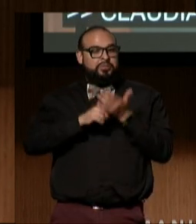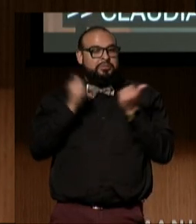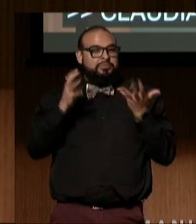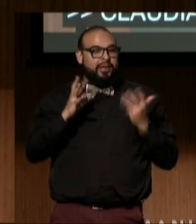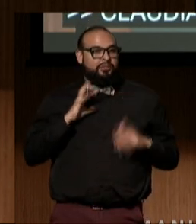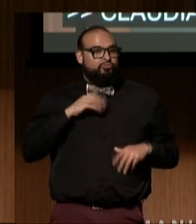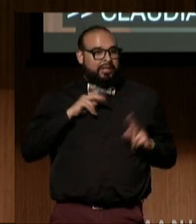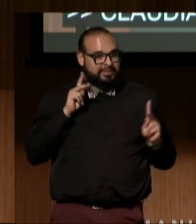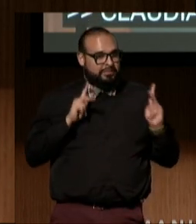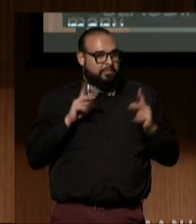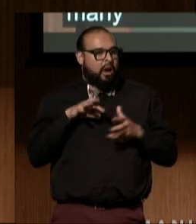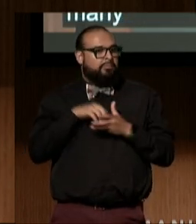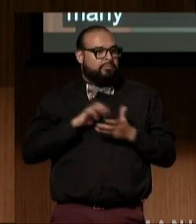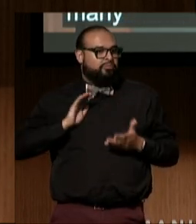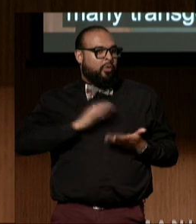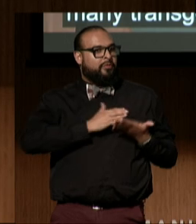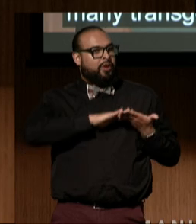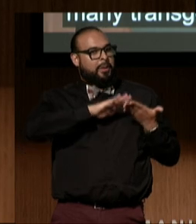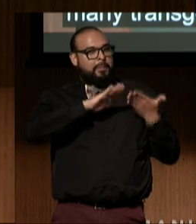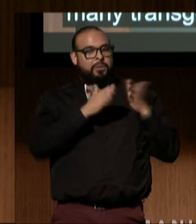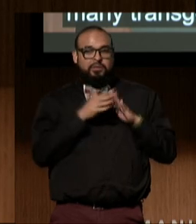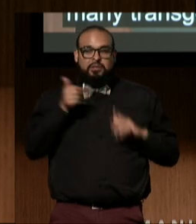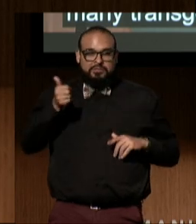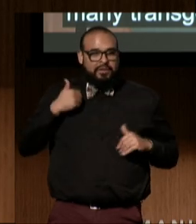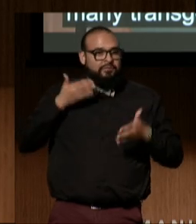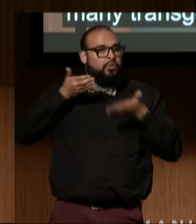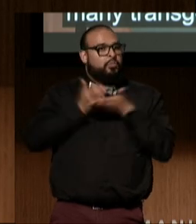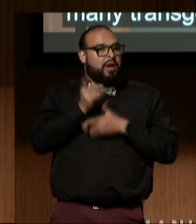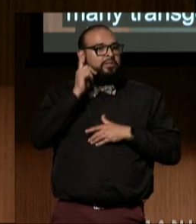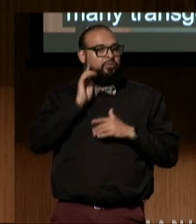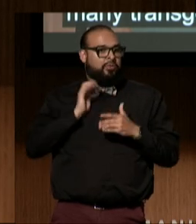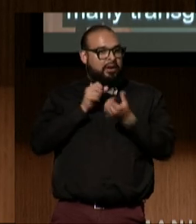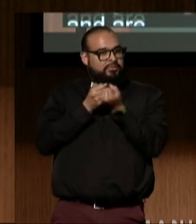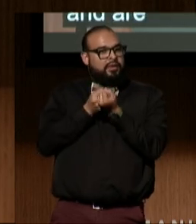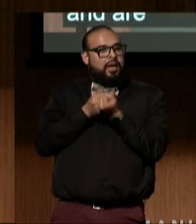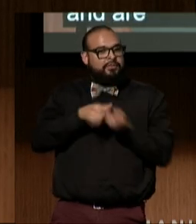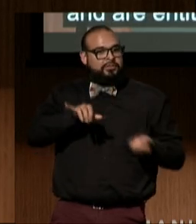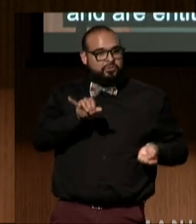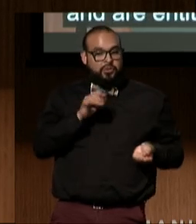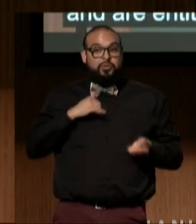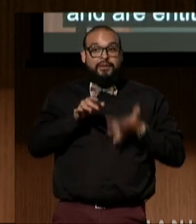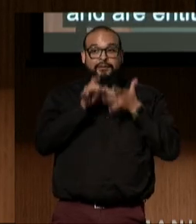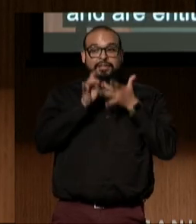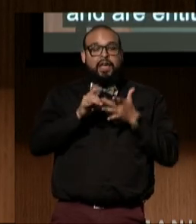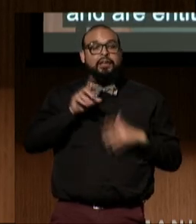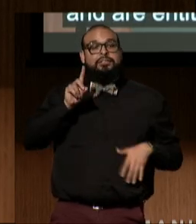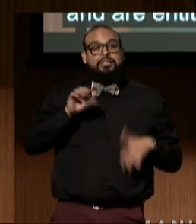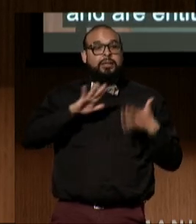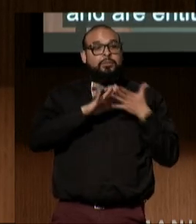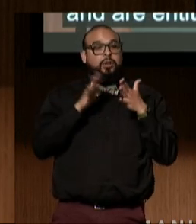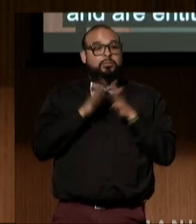are part of our community and are entitled to our advocacy. DREDF led the disability community brief in Skrmetti,